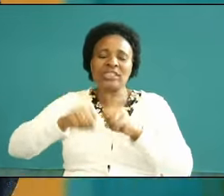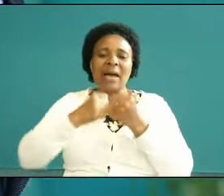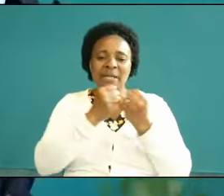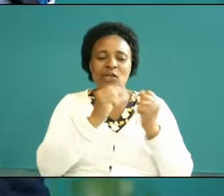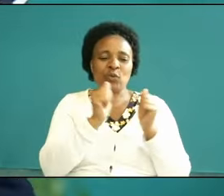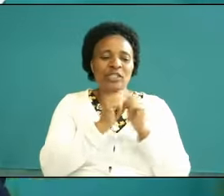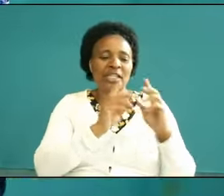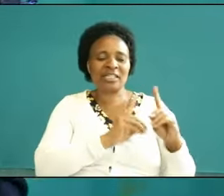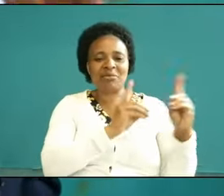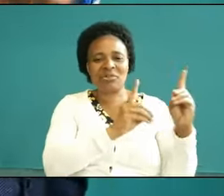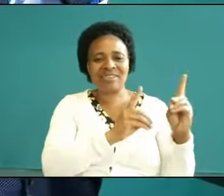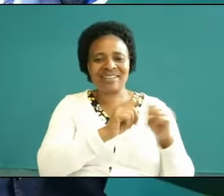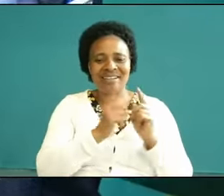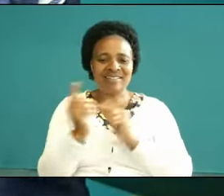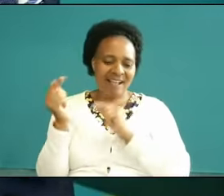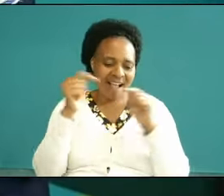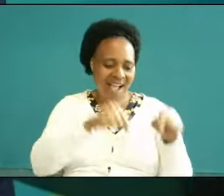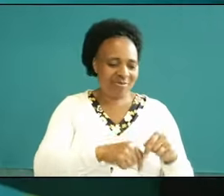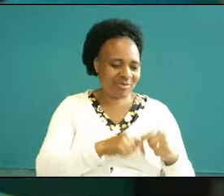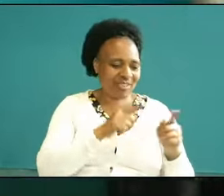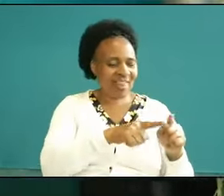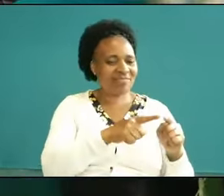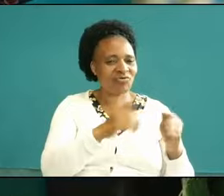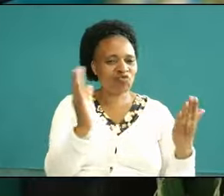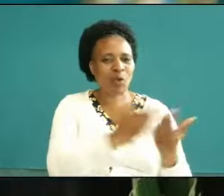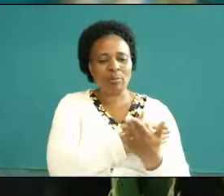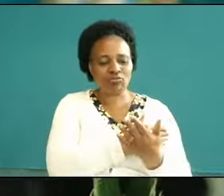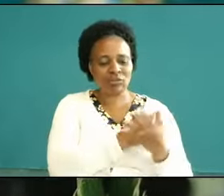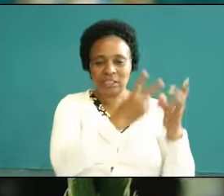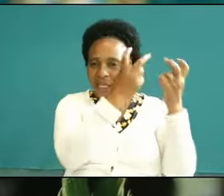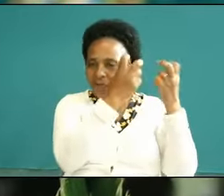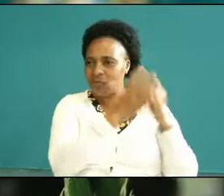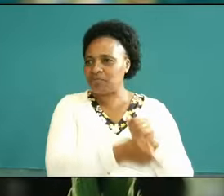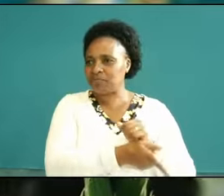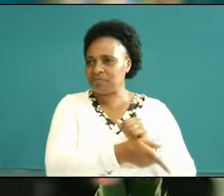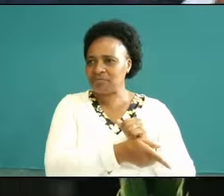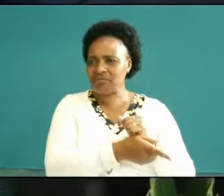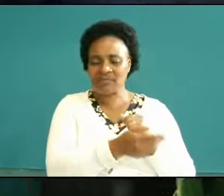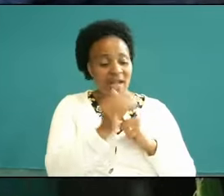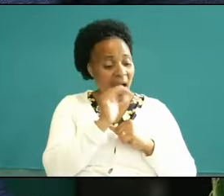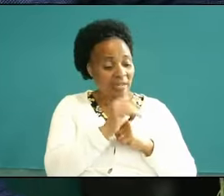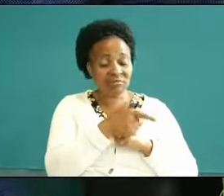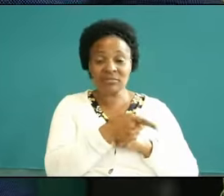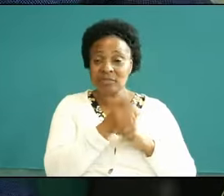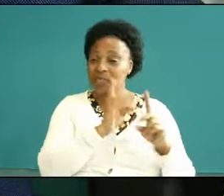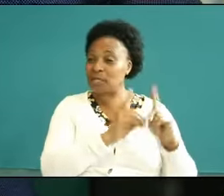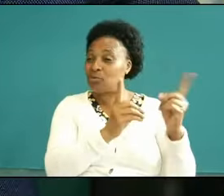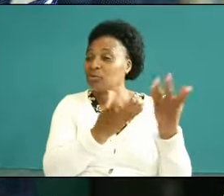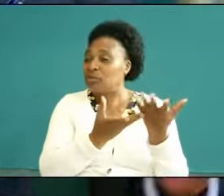comes sh demon you you just go just go and the demon goes and then he tells the disciples okay